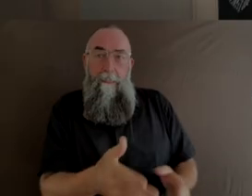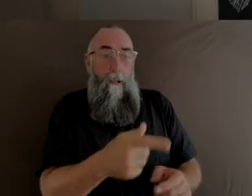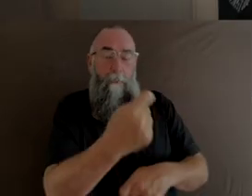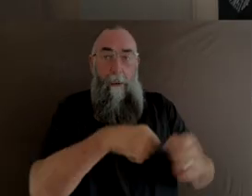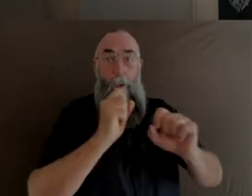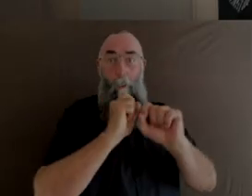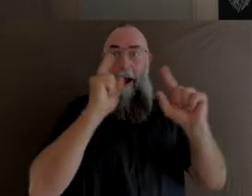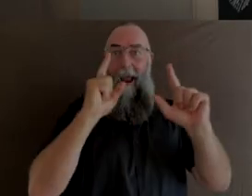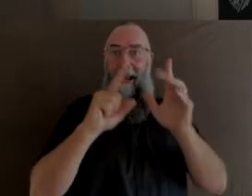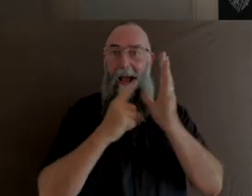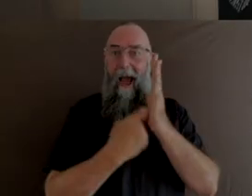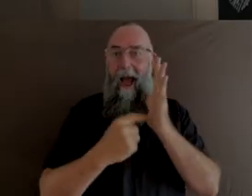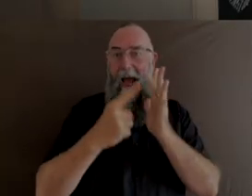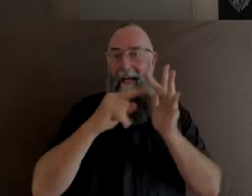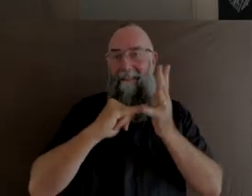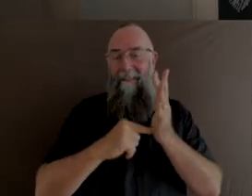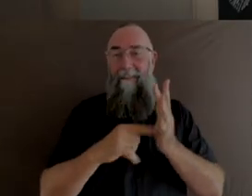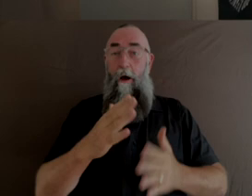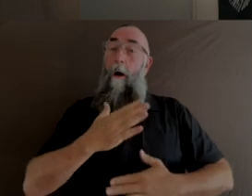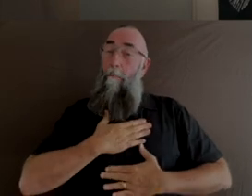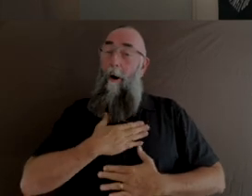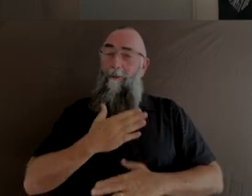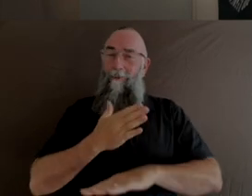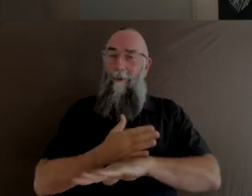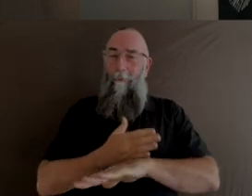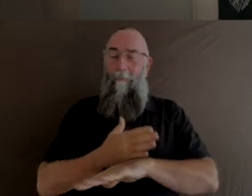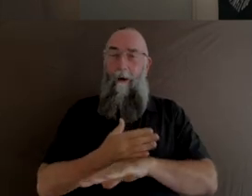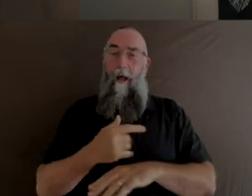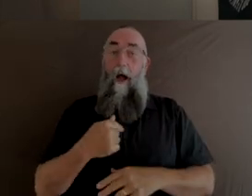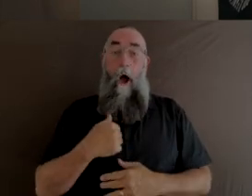My job is so much more than ensuring the safe arrival of a baby.